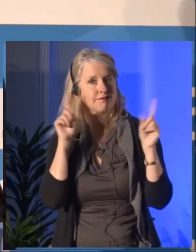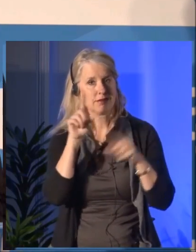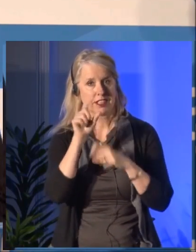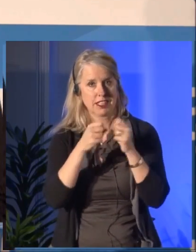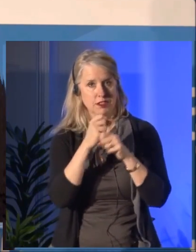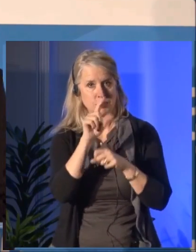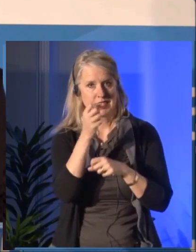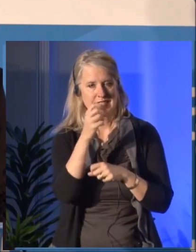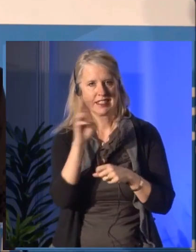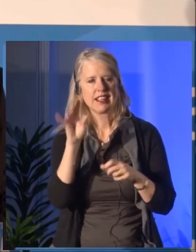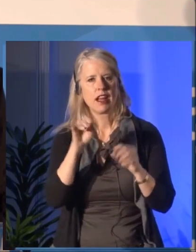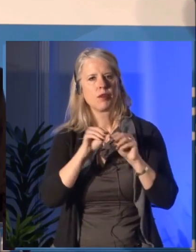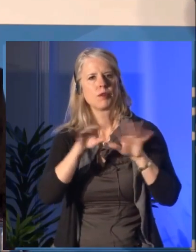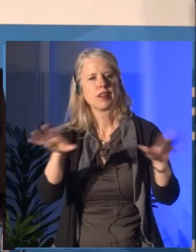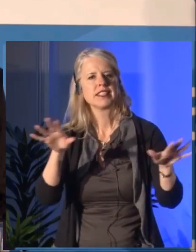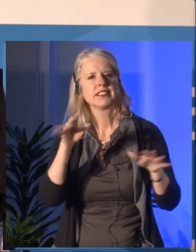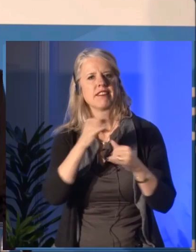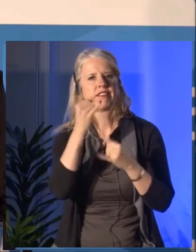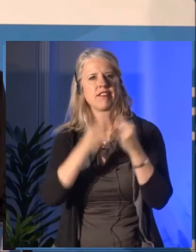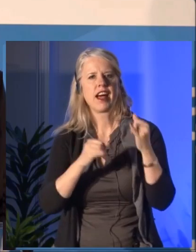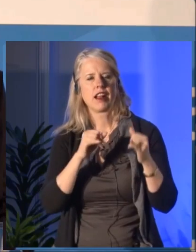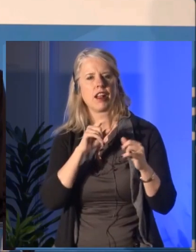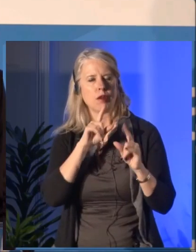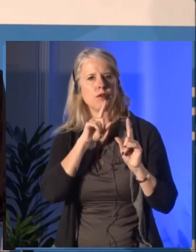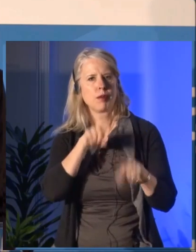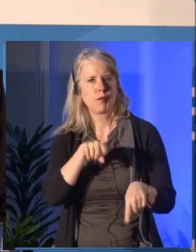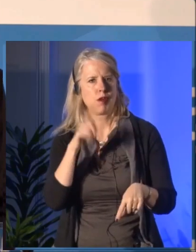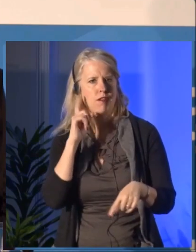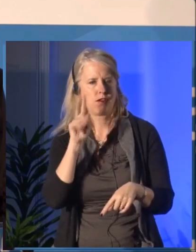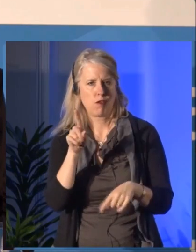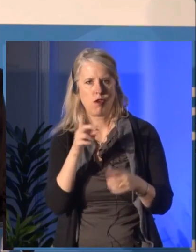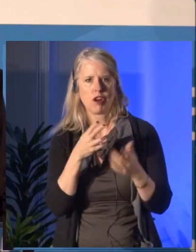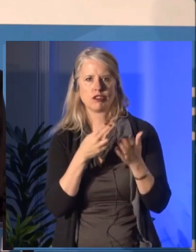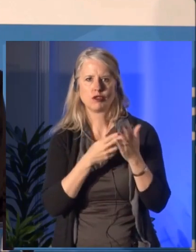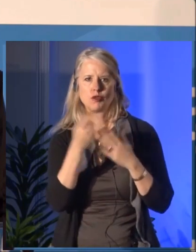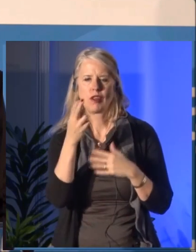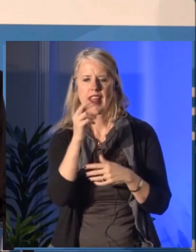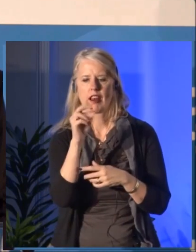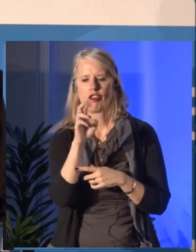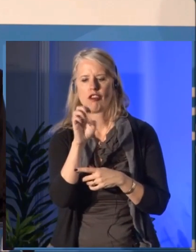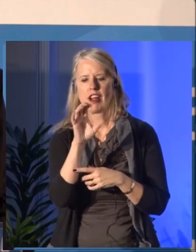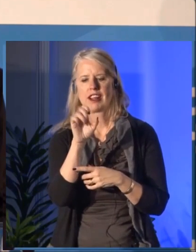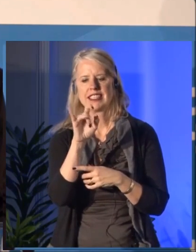Even before this the Council had launched its {Re}conciliation